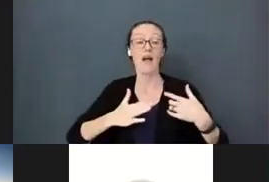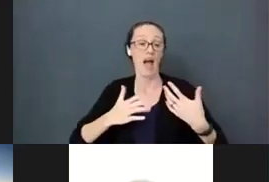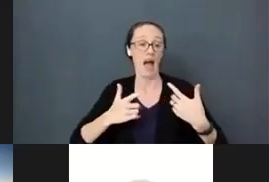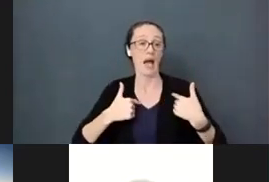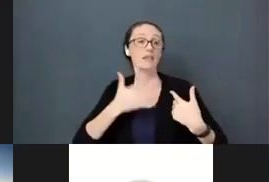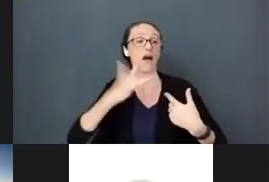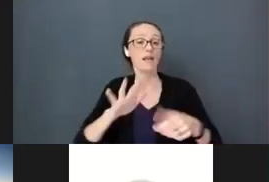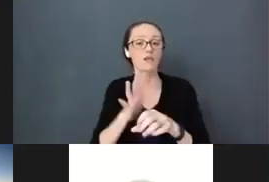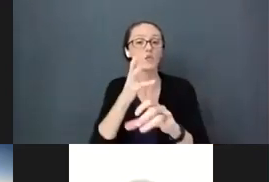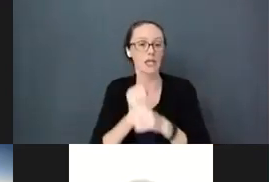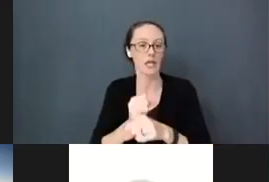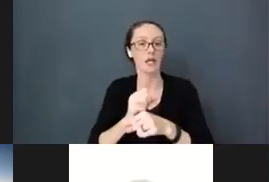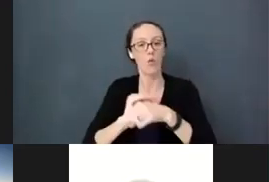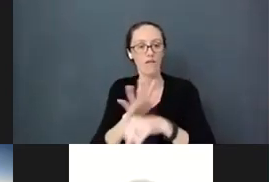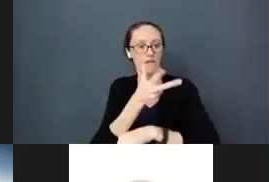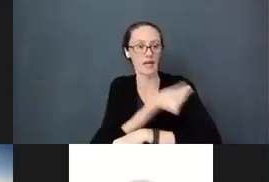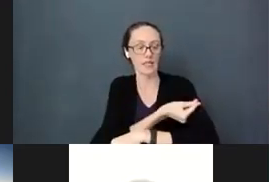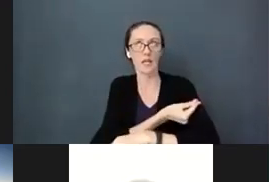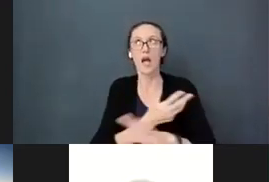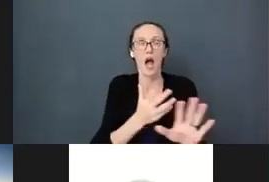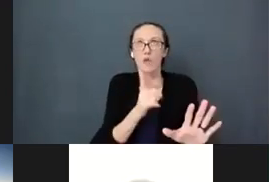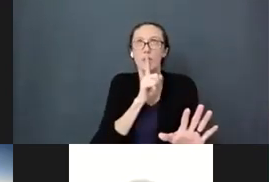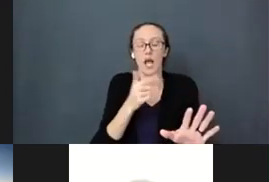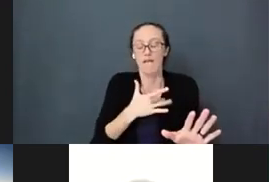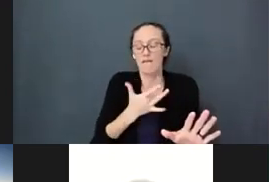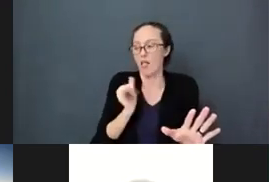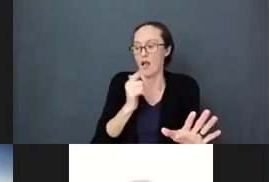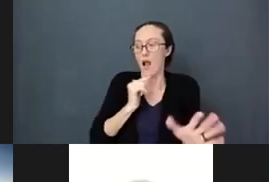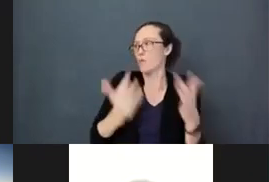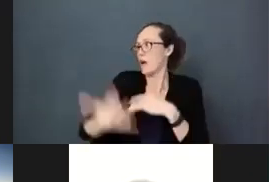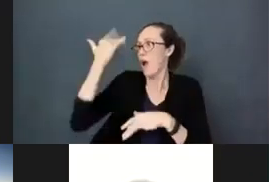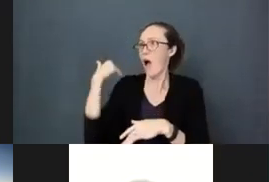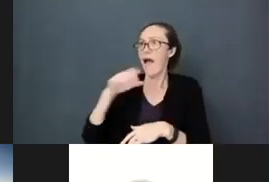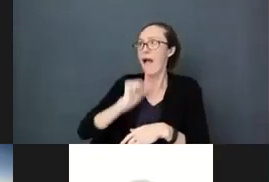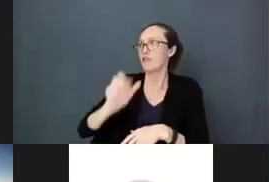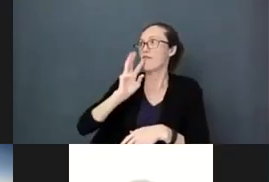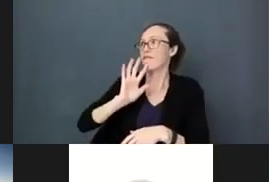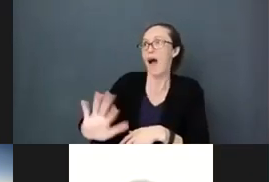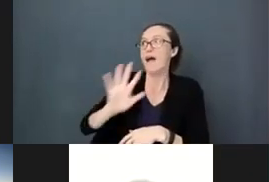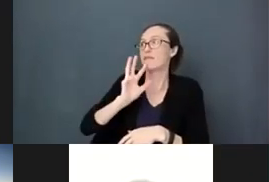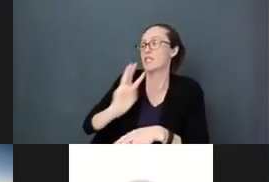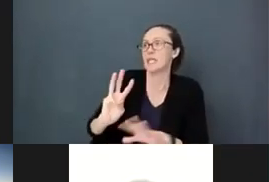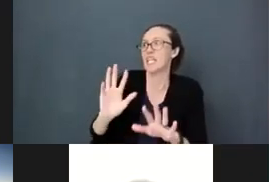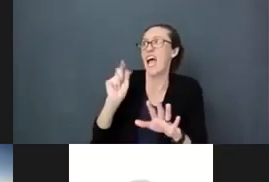I was back at age 5 or 6 having to get a shot. I hate shots, I hate needles. I was actually sick to